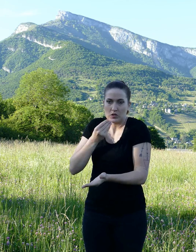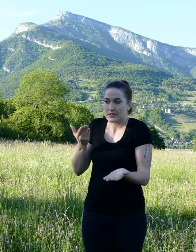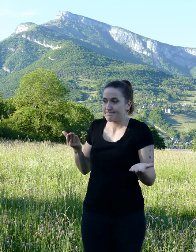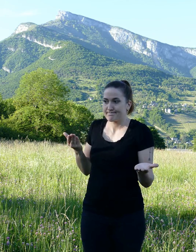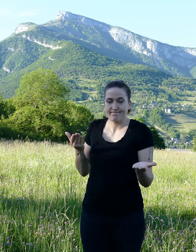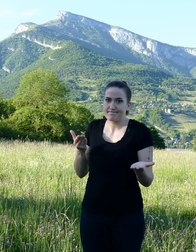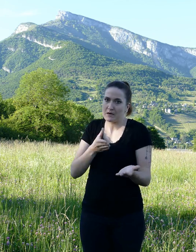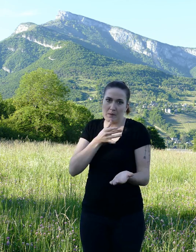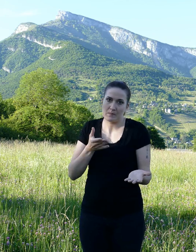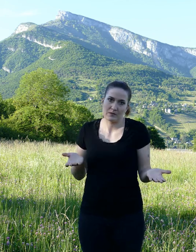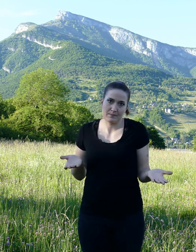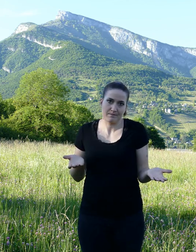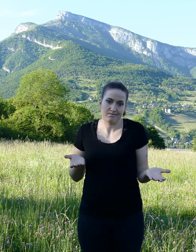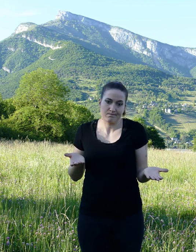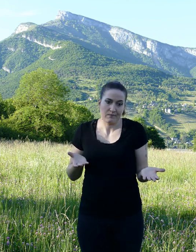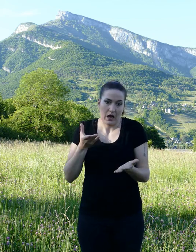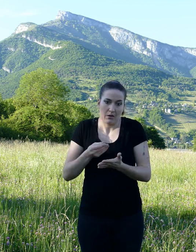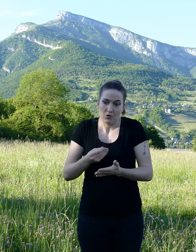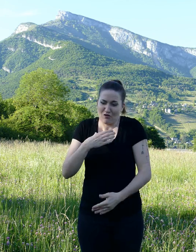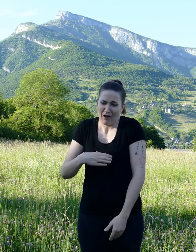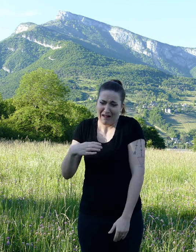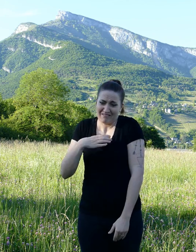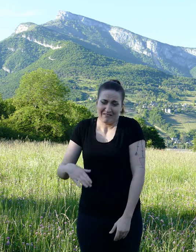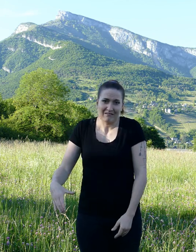The fox asked: " How did you know about the squirrel's hiding place? "